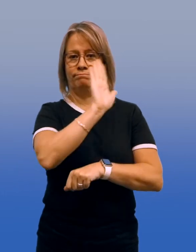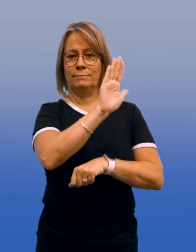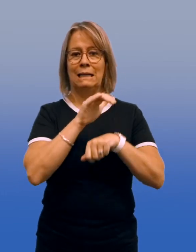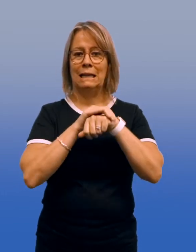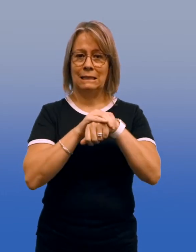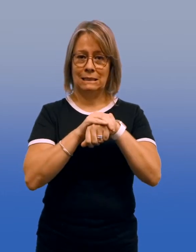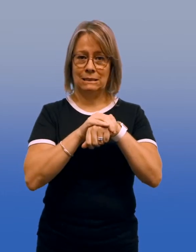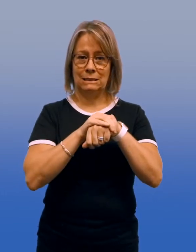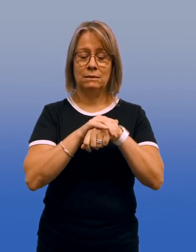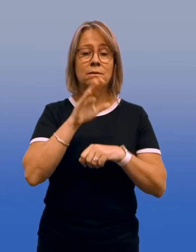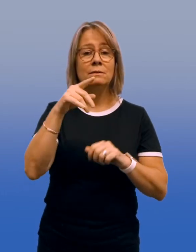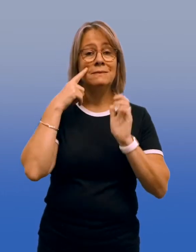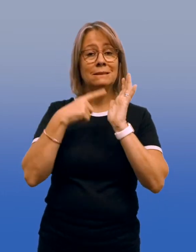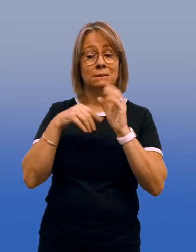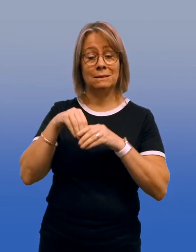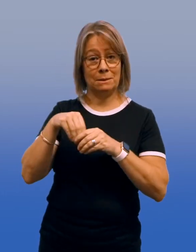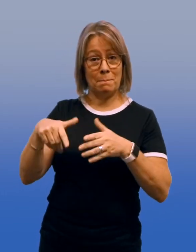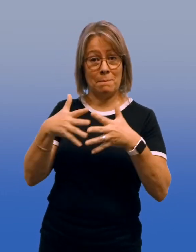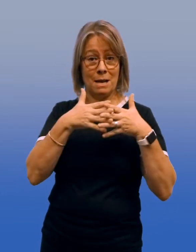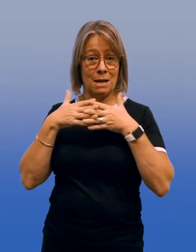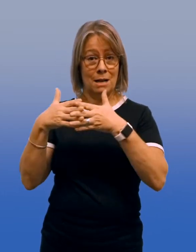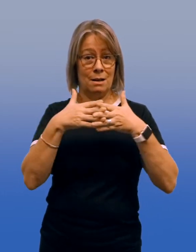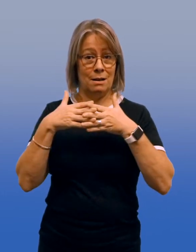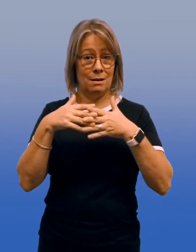is a form of money used in England .